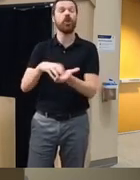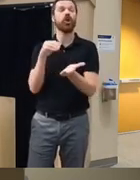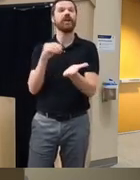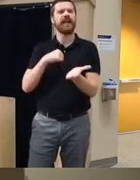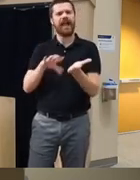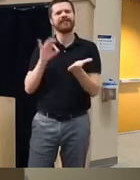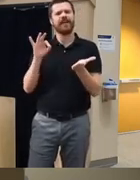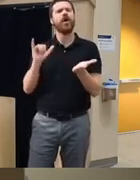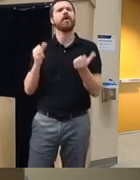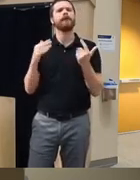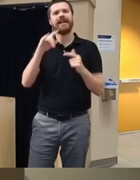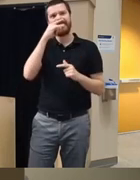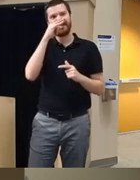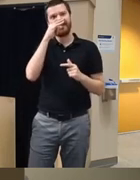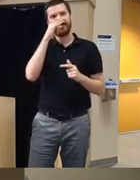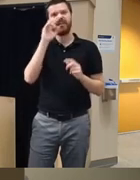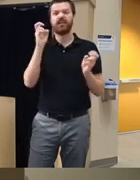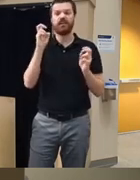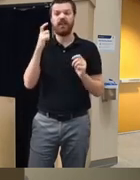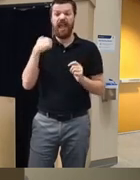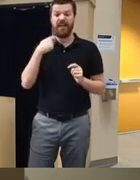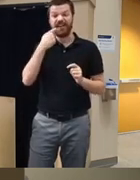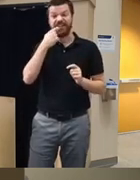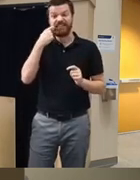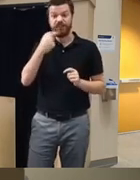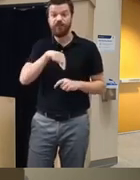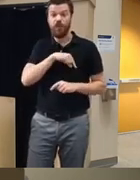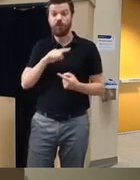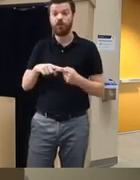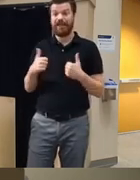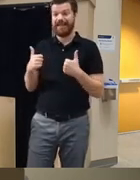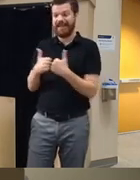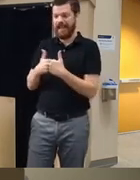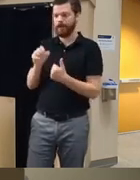lot of kids nowadays are be there's an addictive quality actually to the gamification of learning